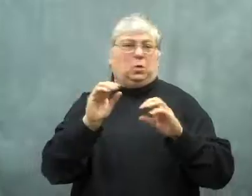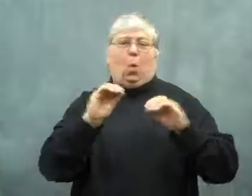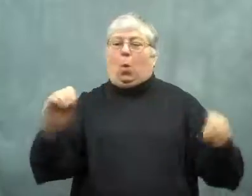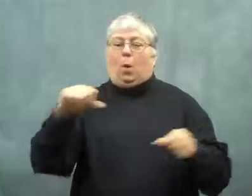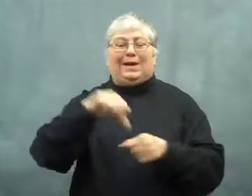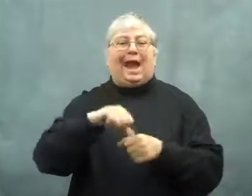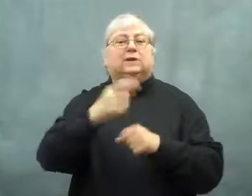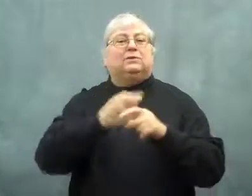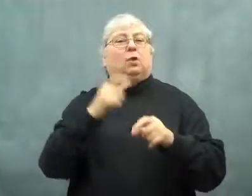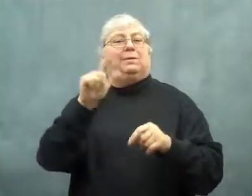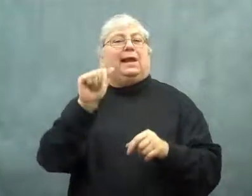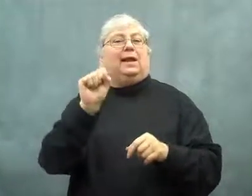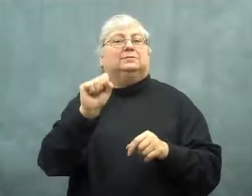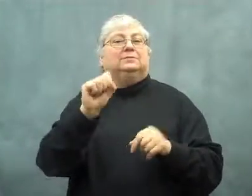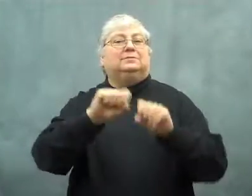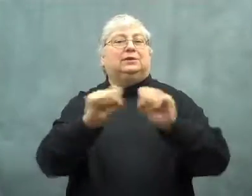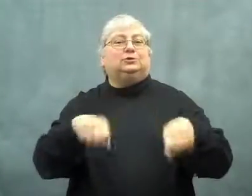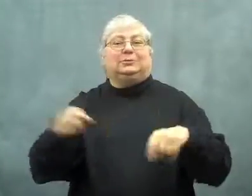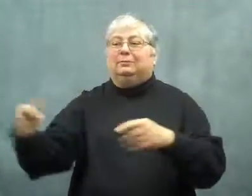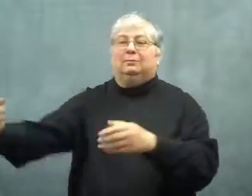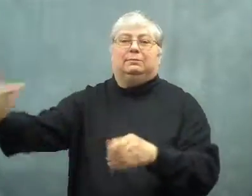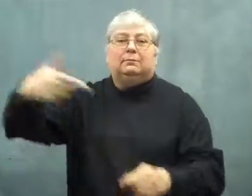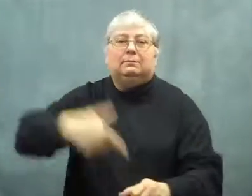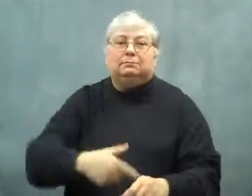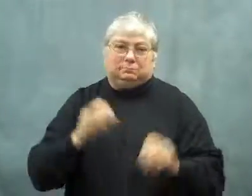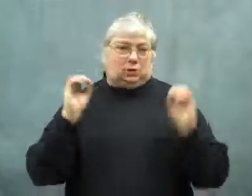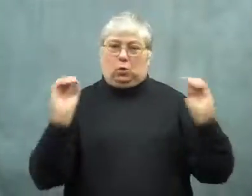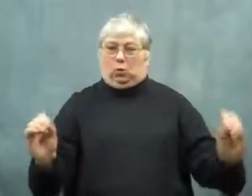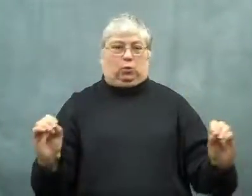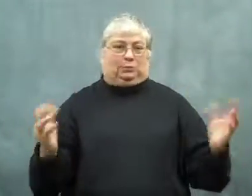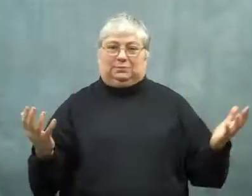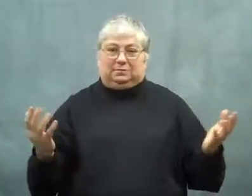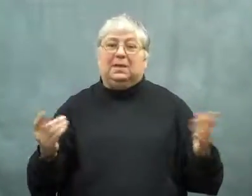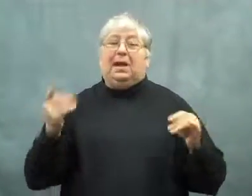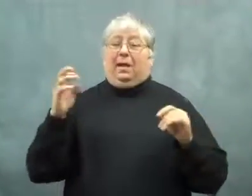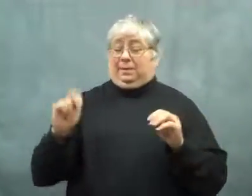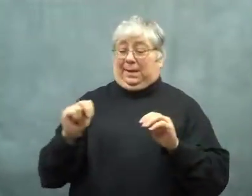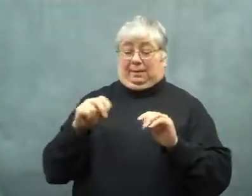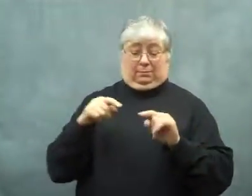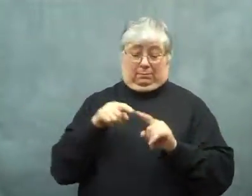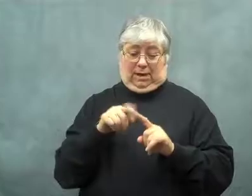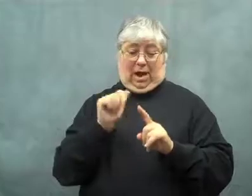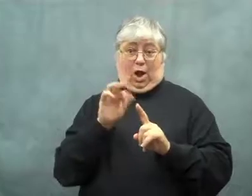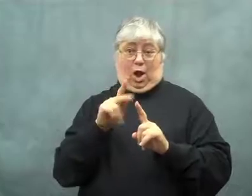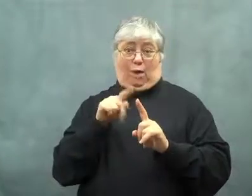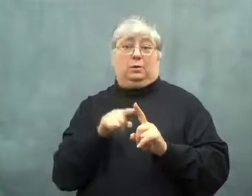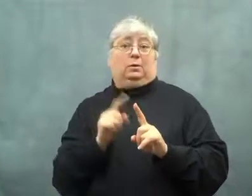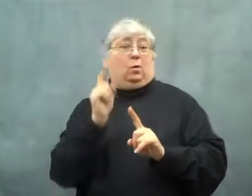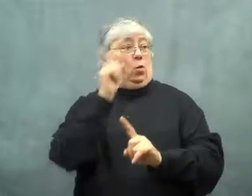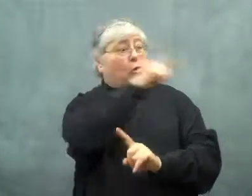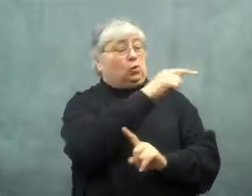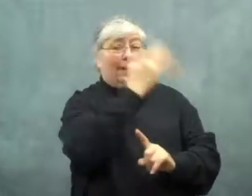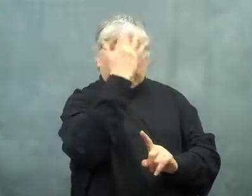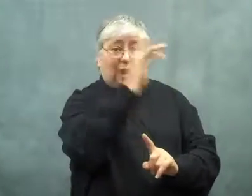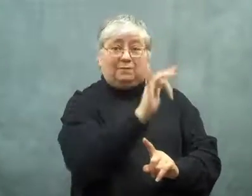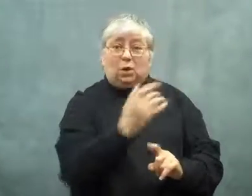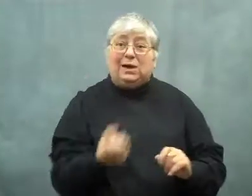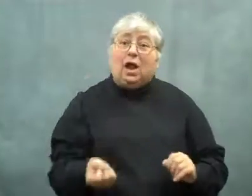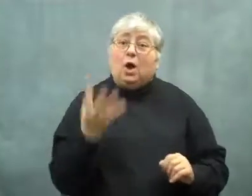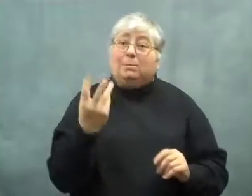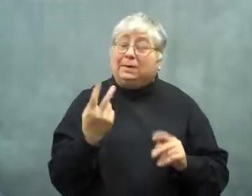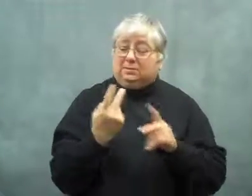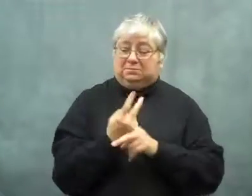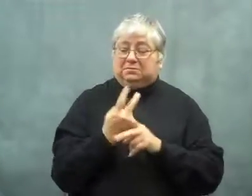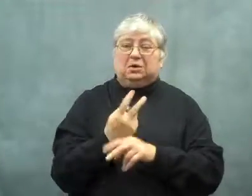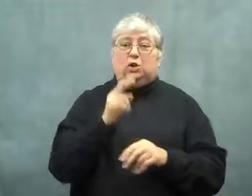he used no pump gas at all.